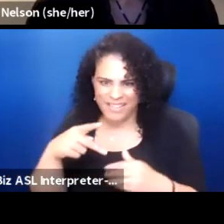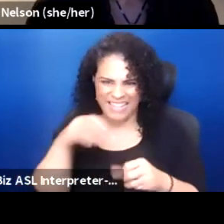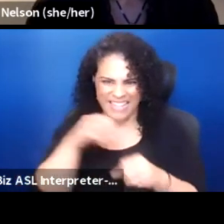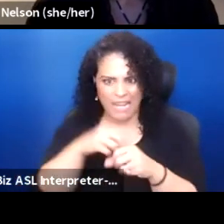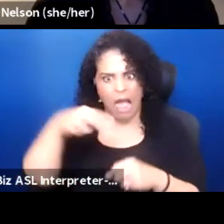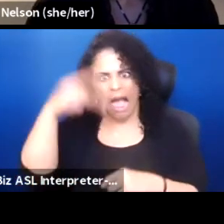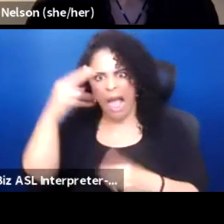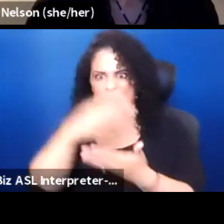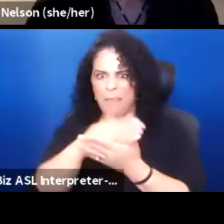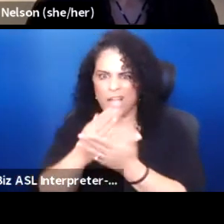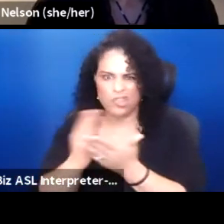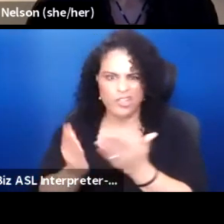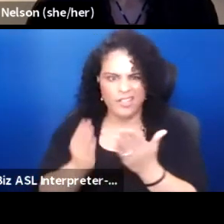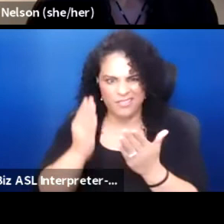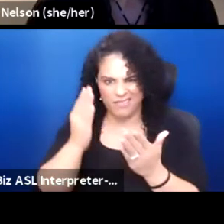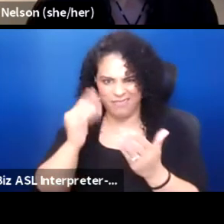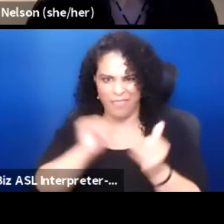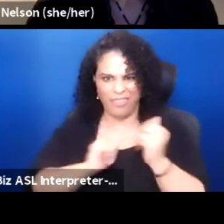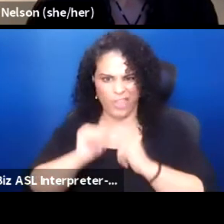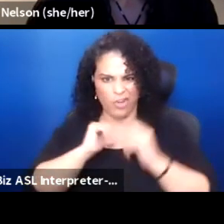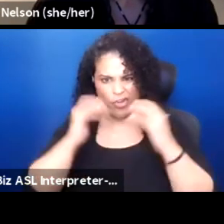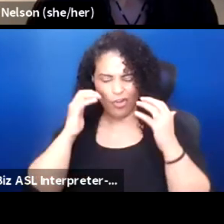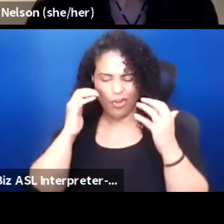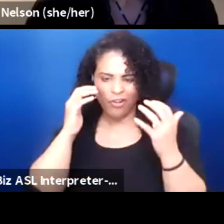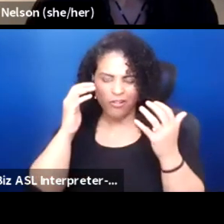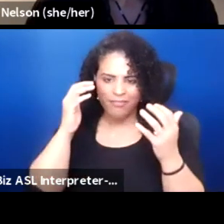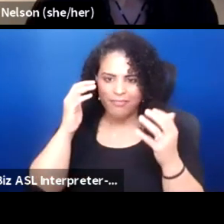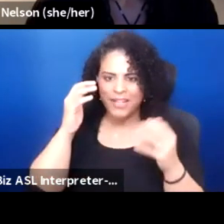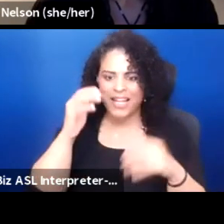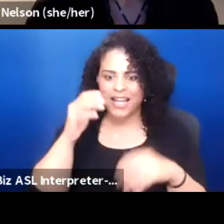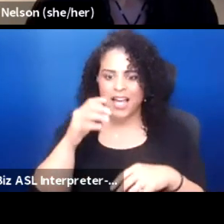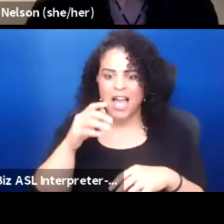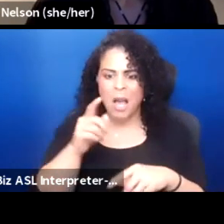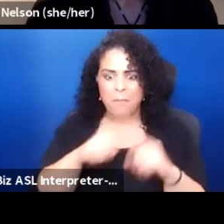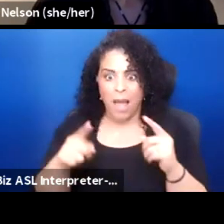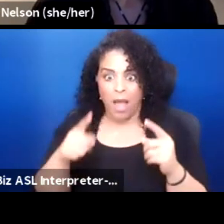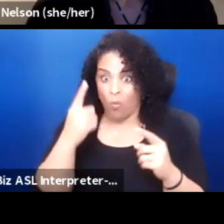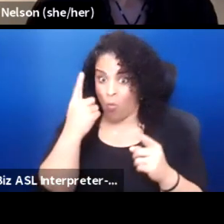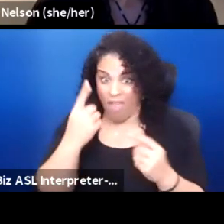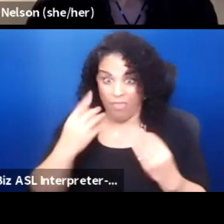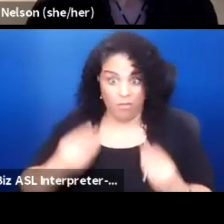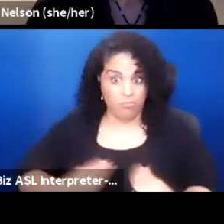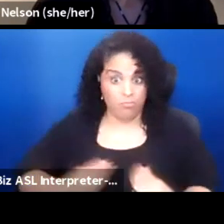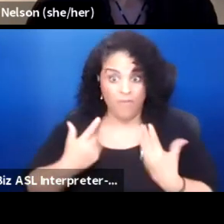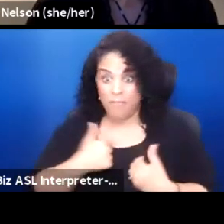and the things that really moved me are when I get to see native people or black people or people of color or queer people,